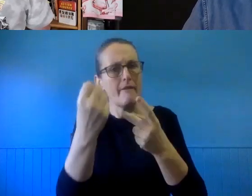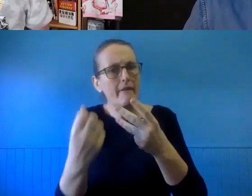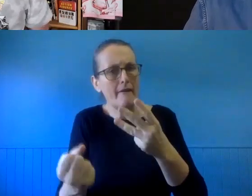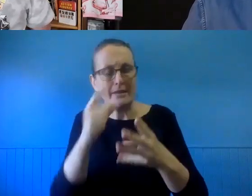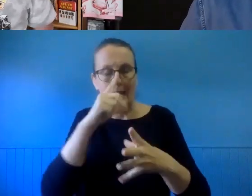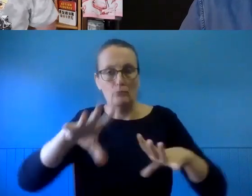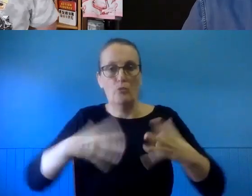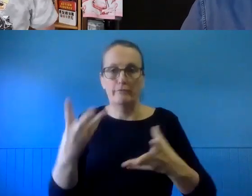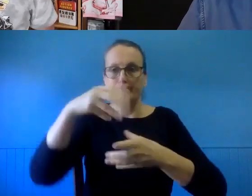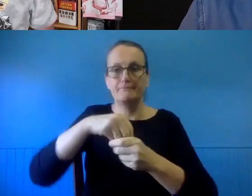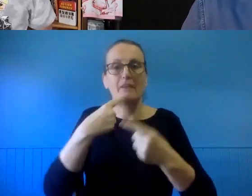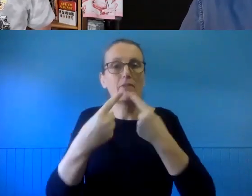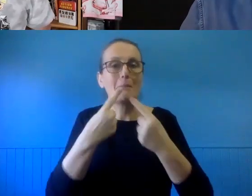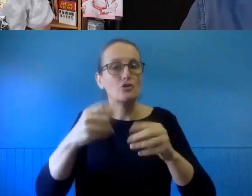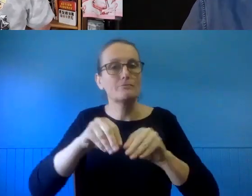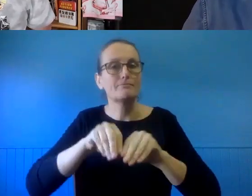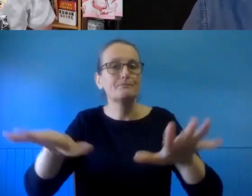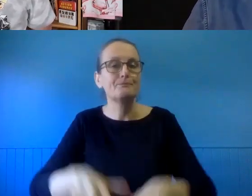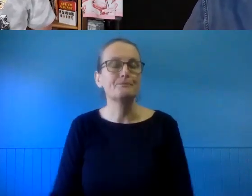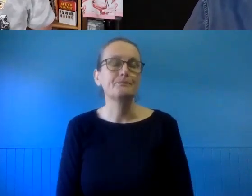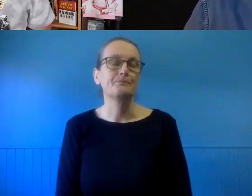Great.